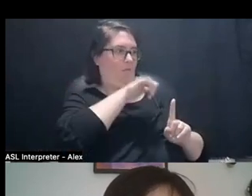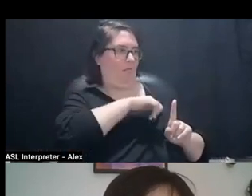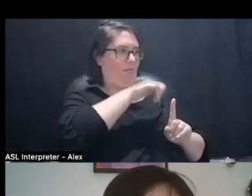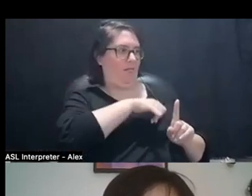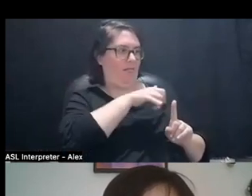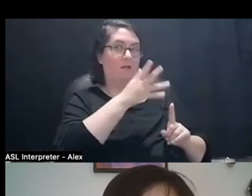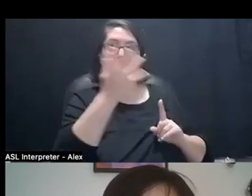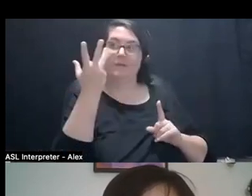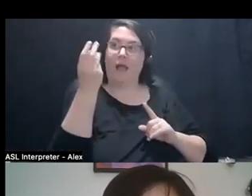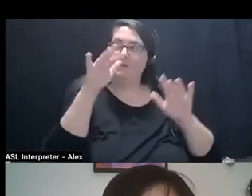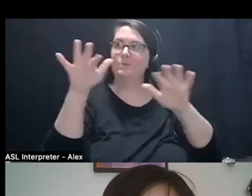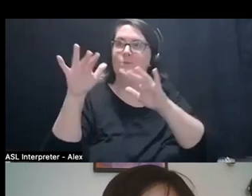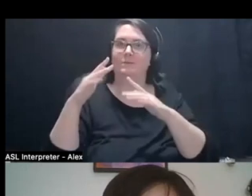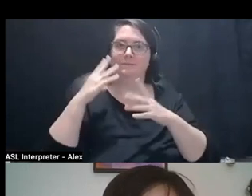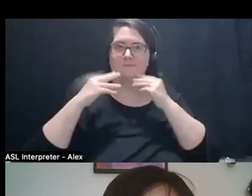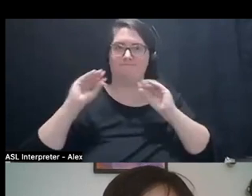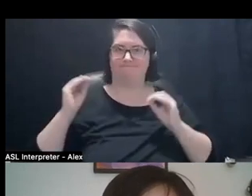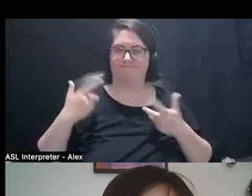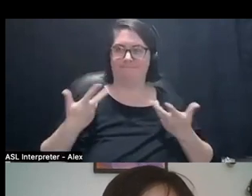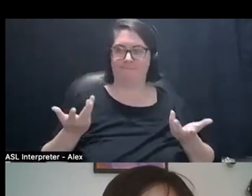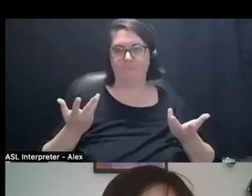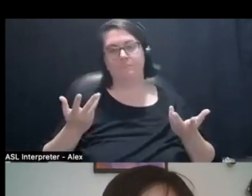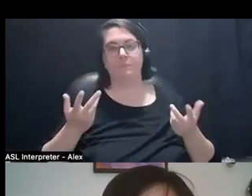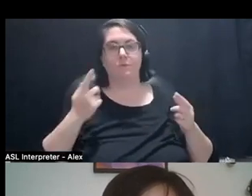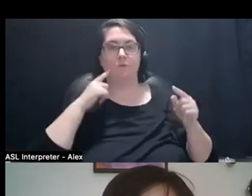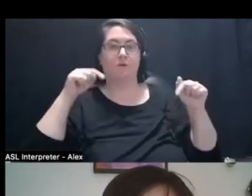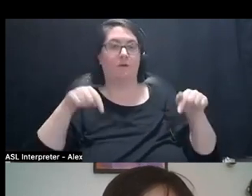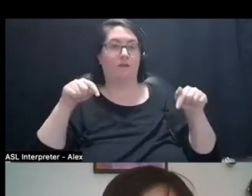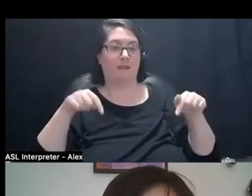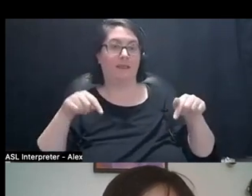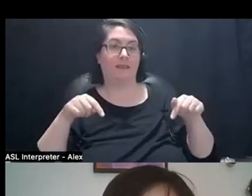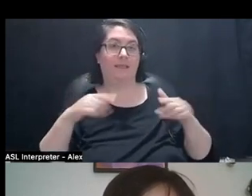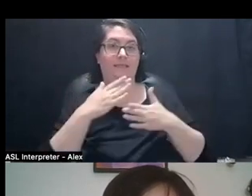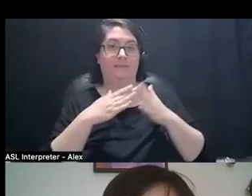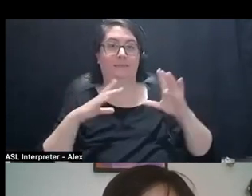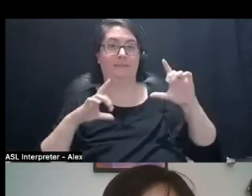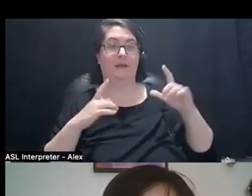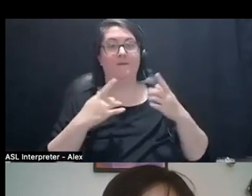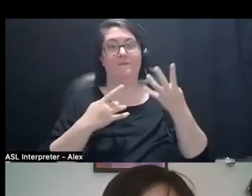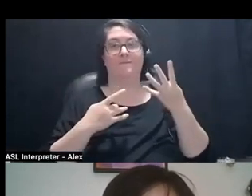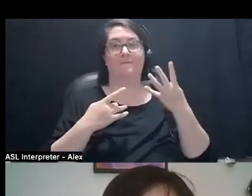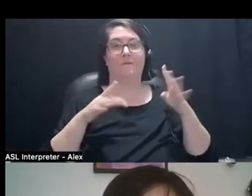And so on this piece, in praise of voice notes and penguin pebbling, I have four quilts and a video like I mentioned.